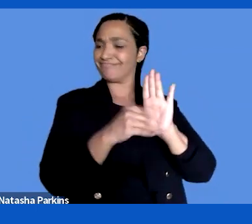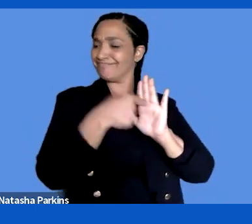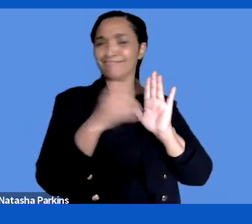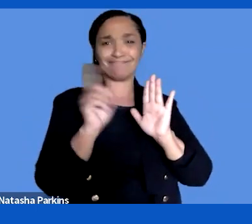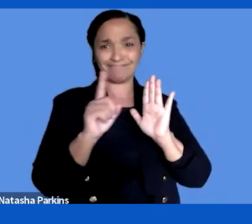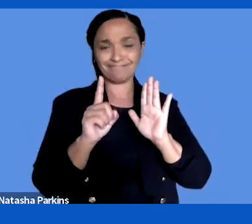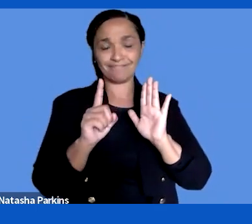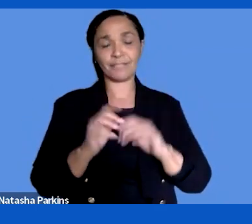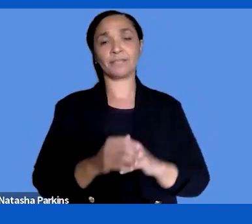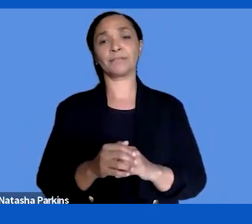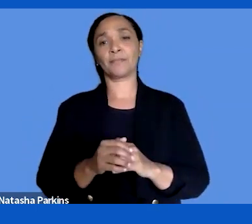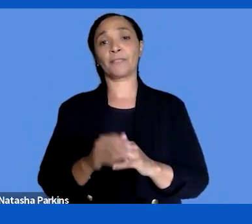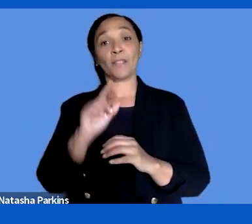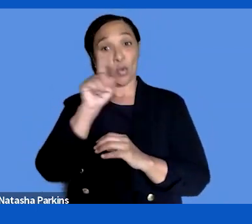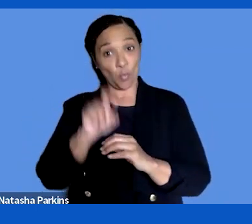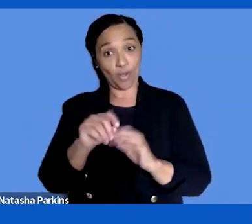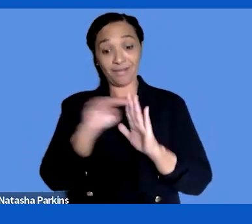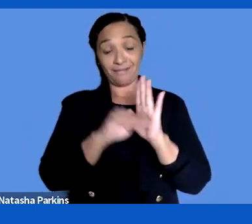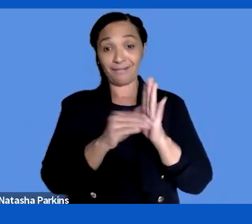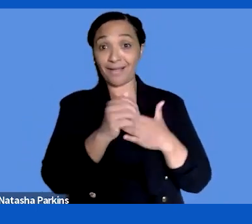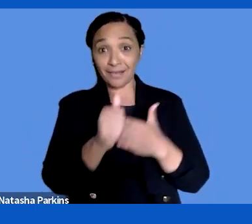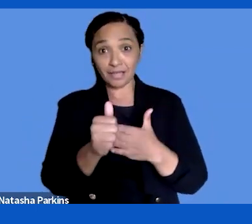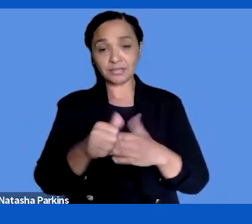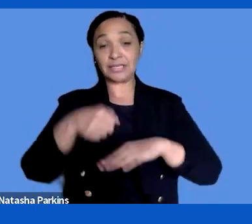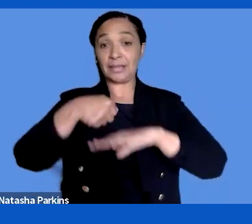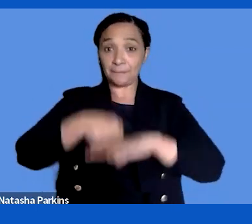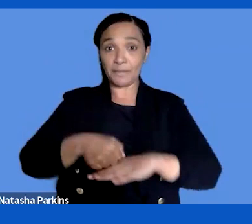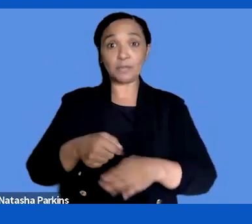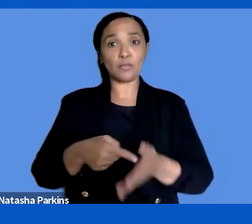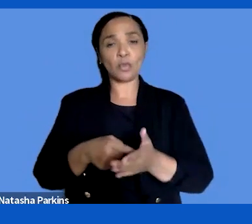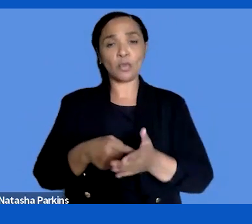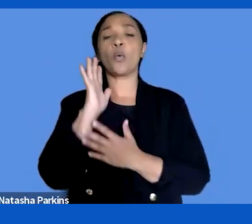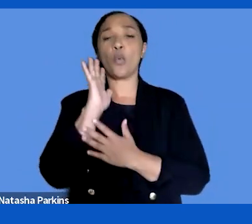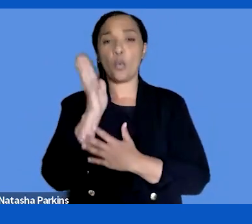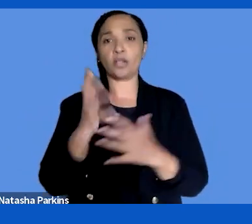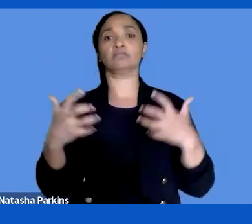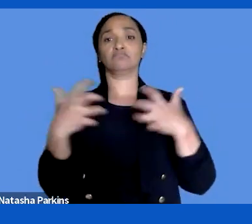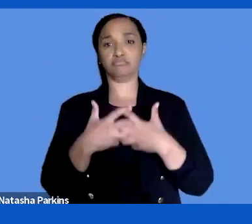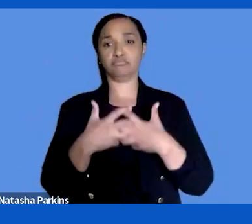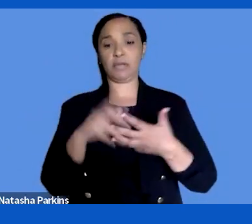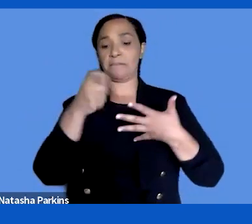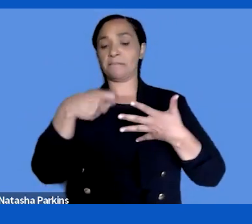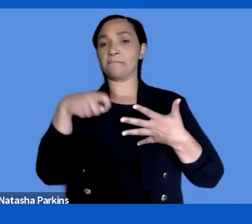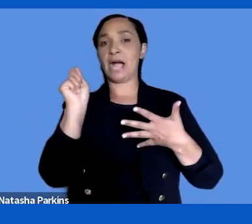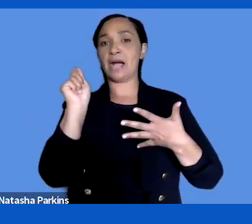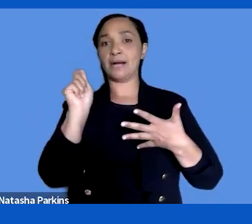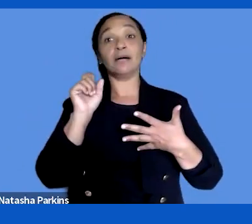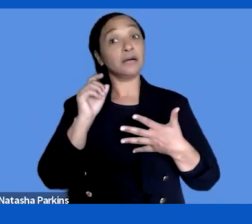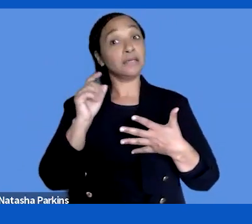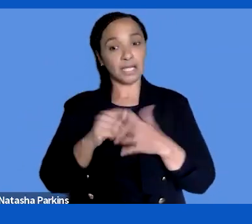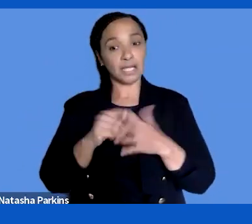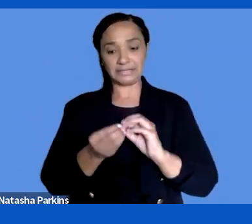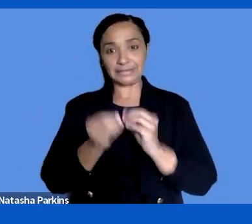guidelines will be met and minimum requirements upon be met if you design and develop the service.